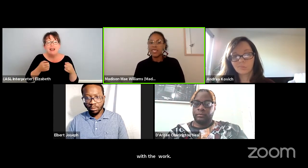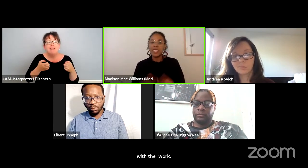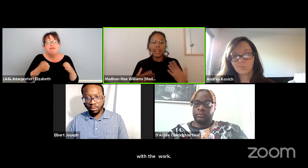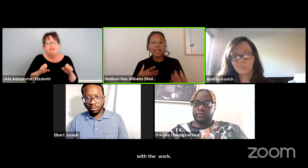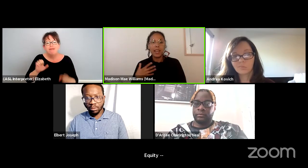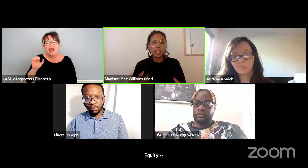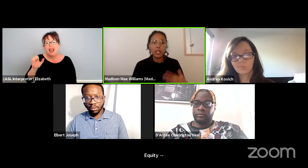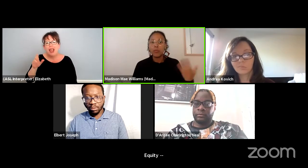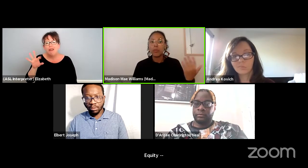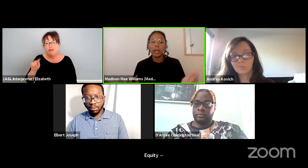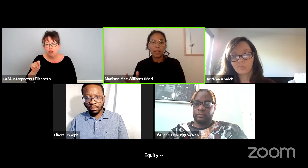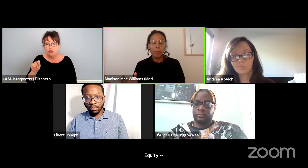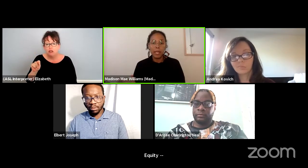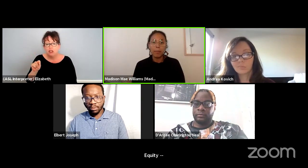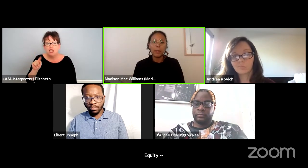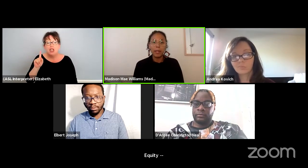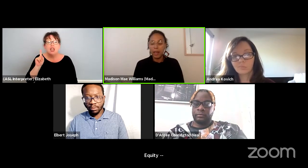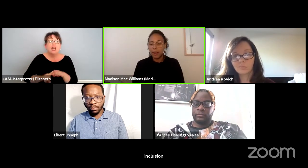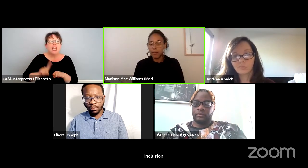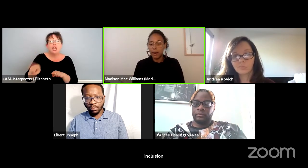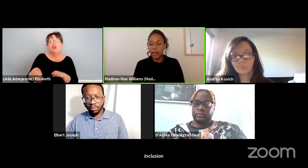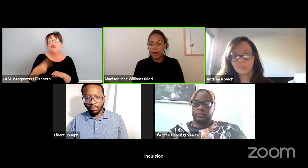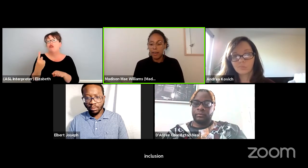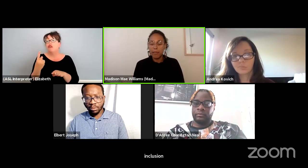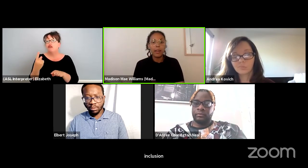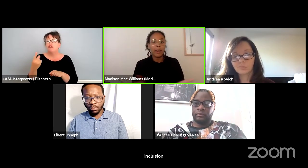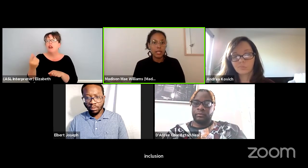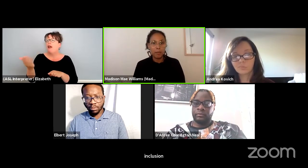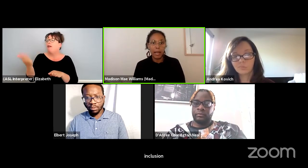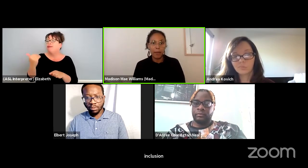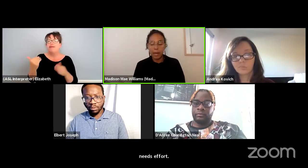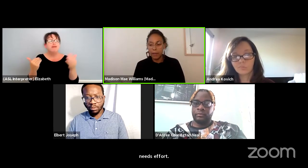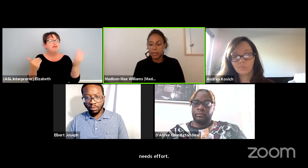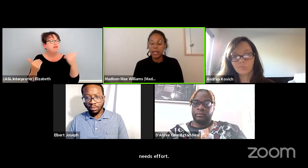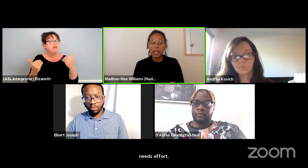It's not enough to just bring people of various backgrounds,